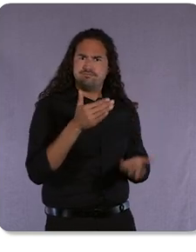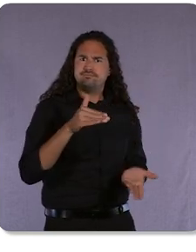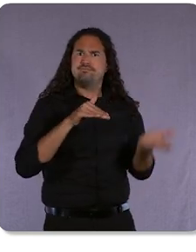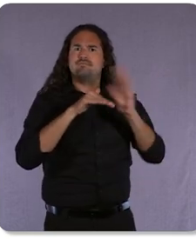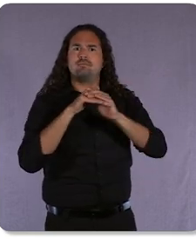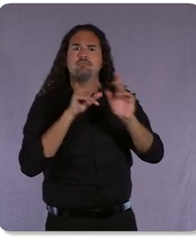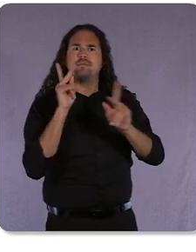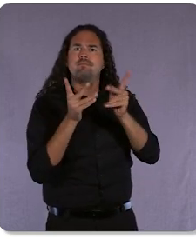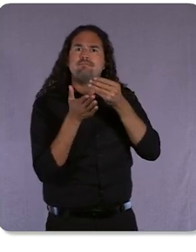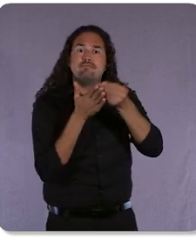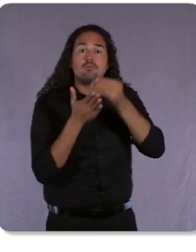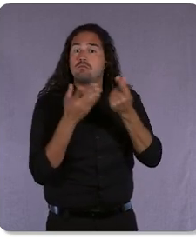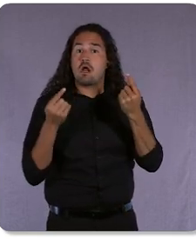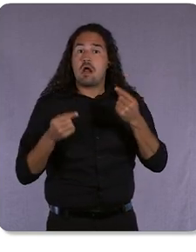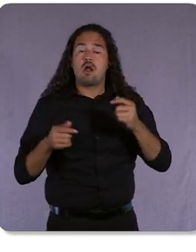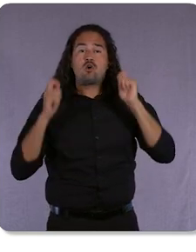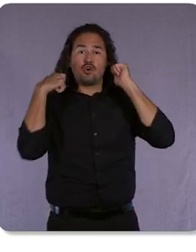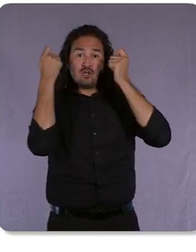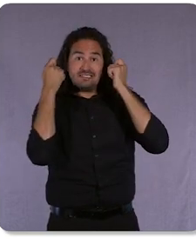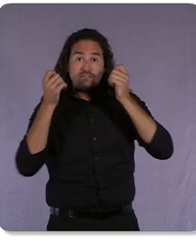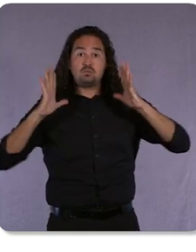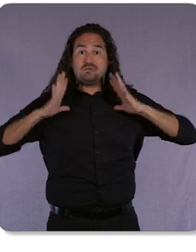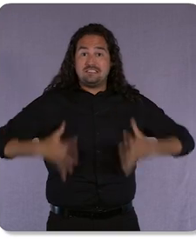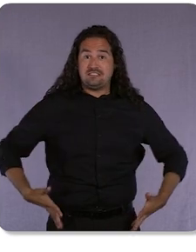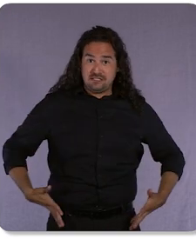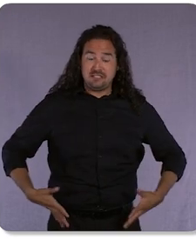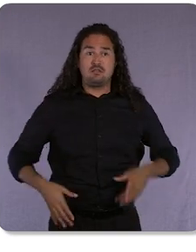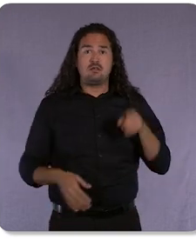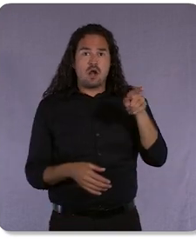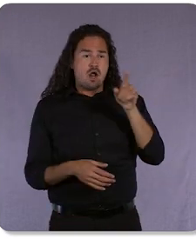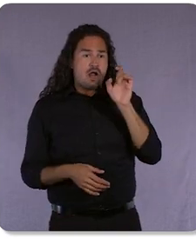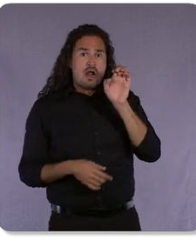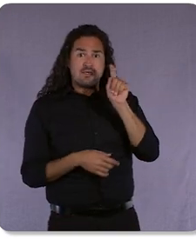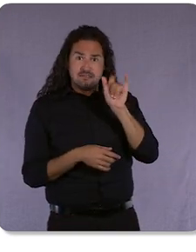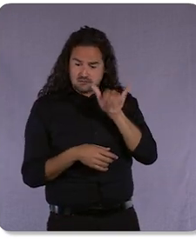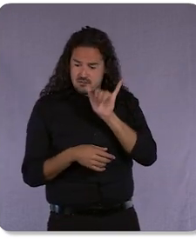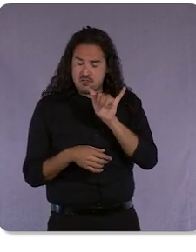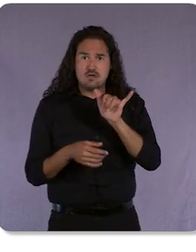and used that information to help inform their website merchandising and content strategy.